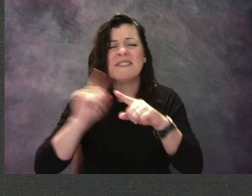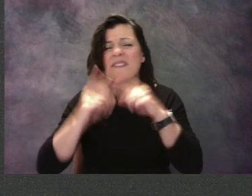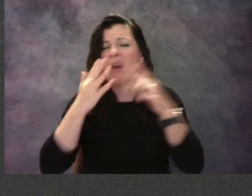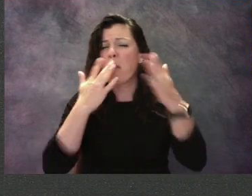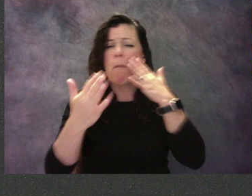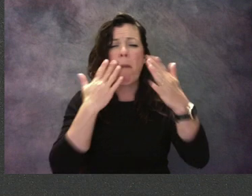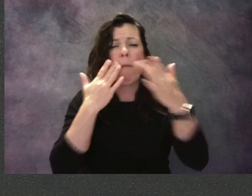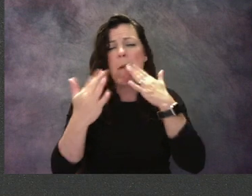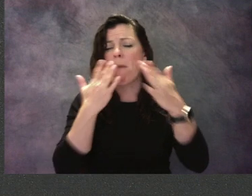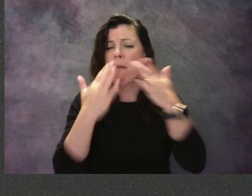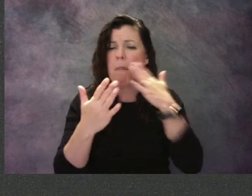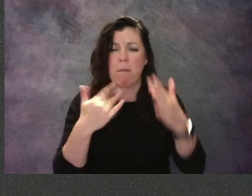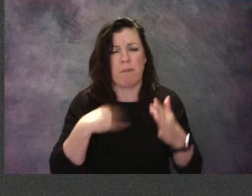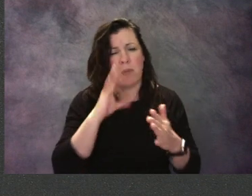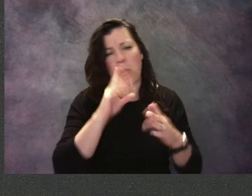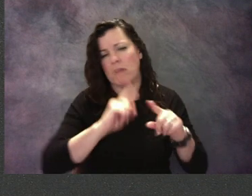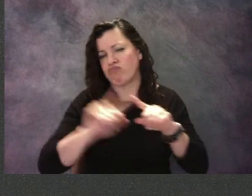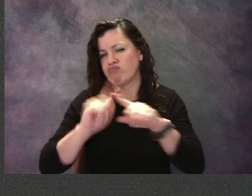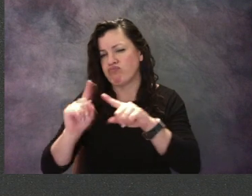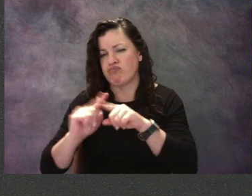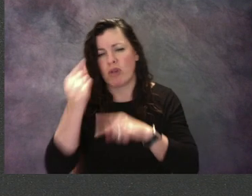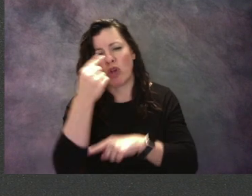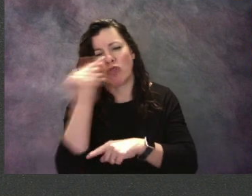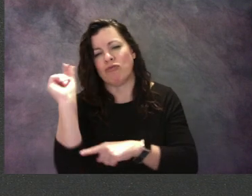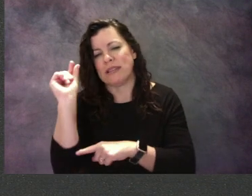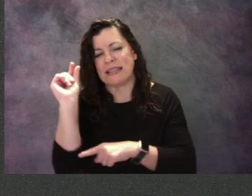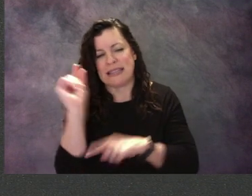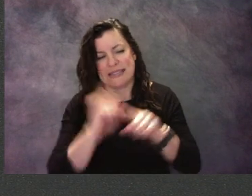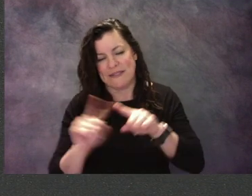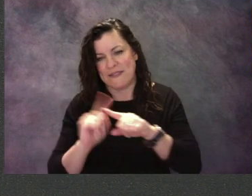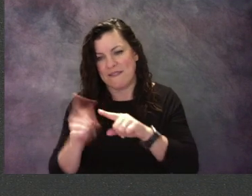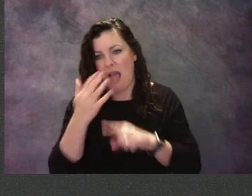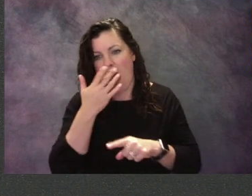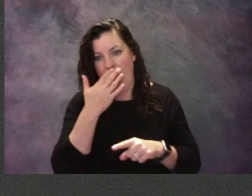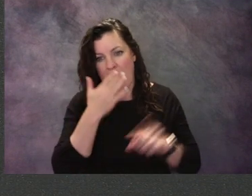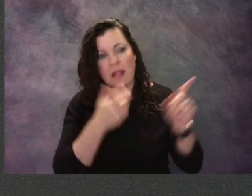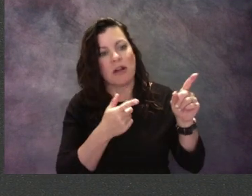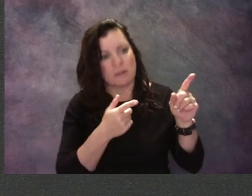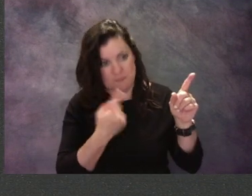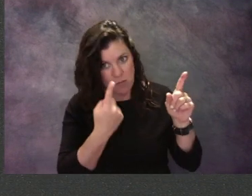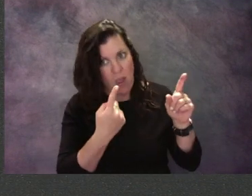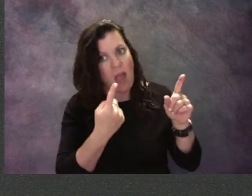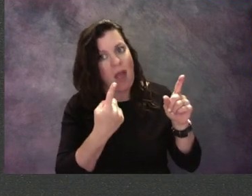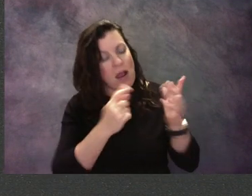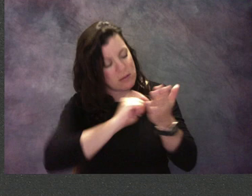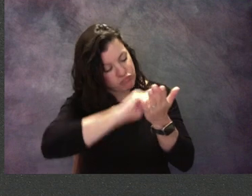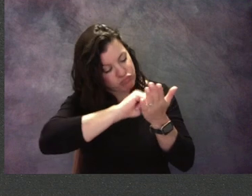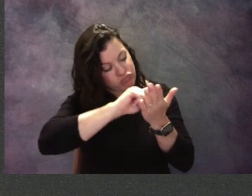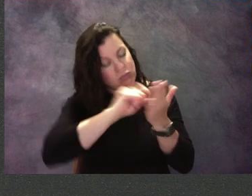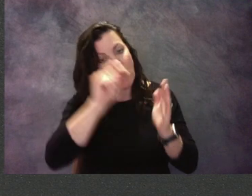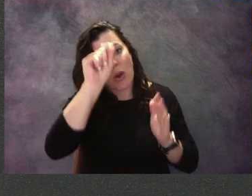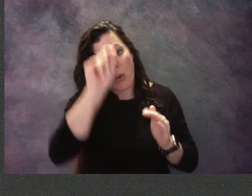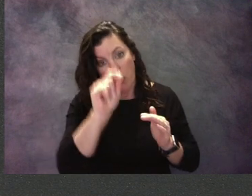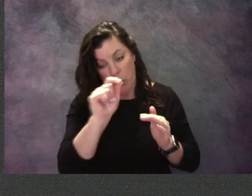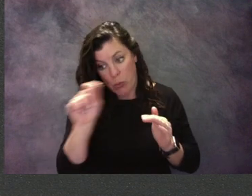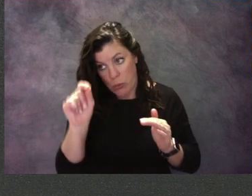I get a lot of different green colors. And I do the edges first and then I'm coloring neatly inside my shape.